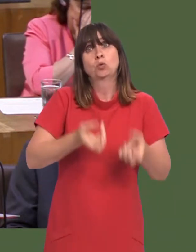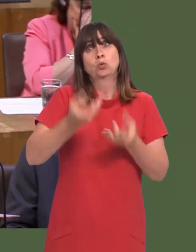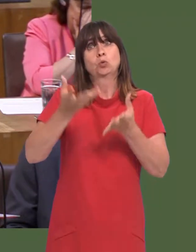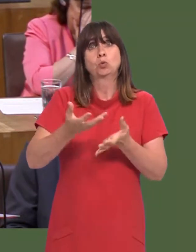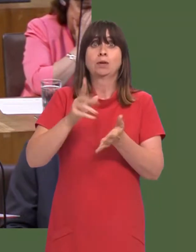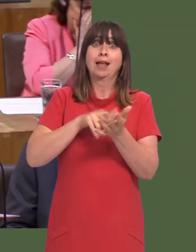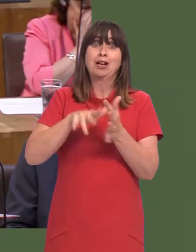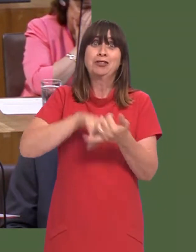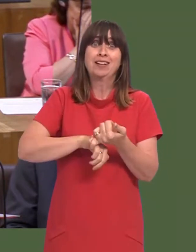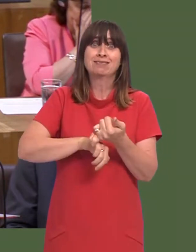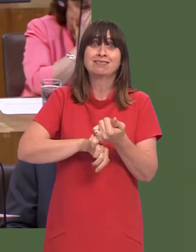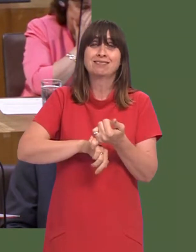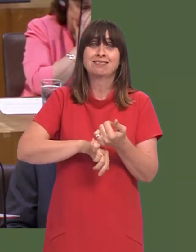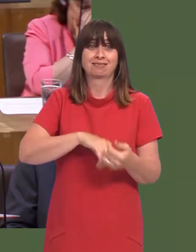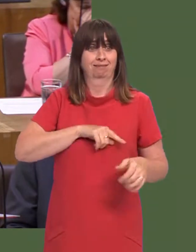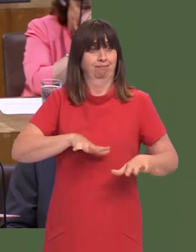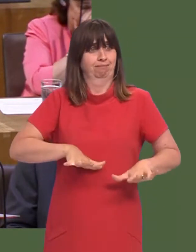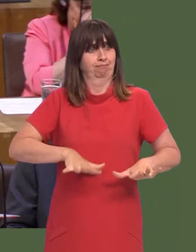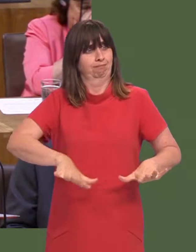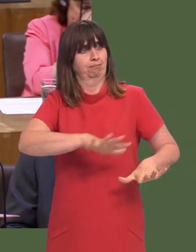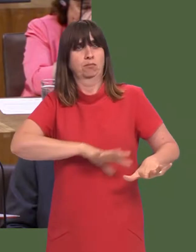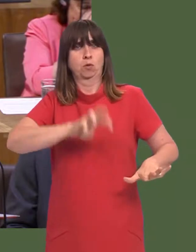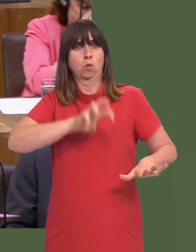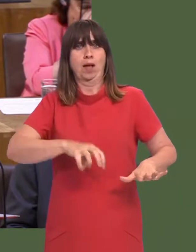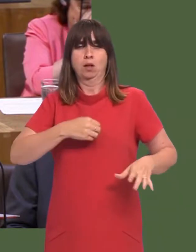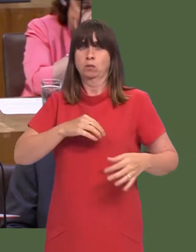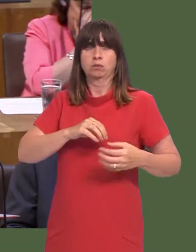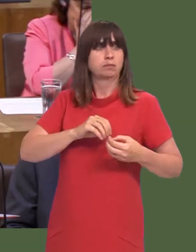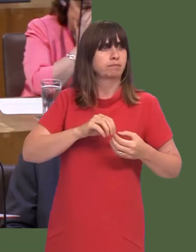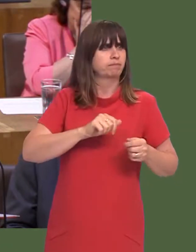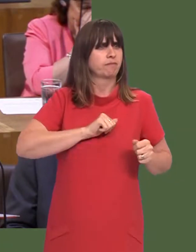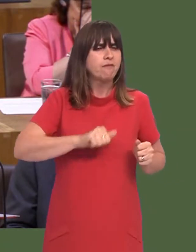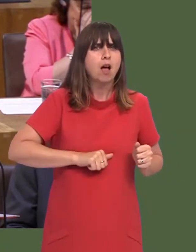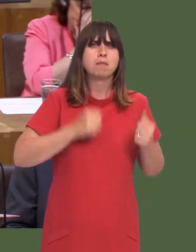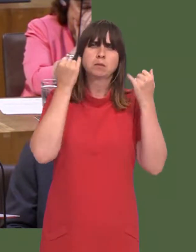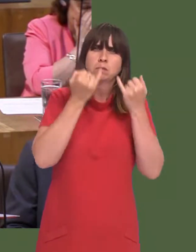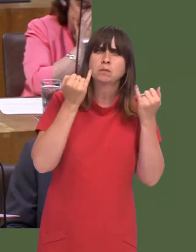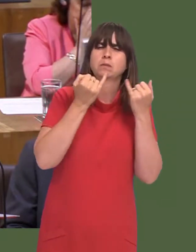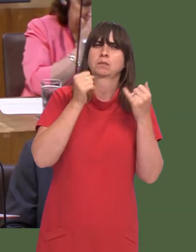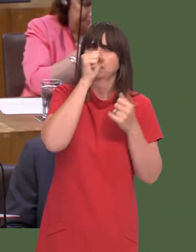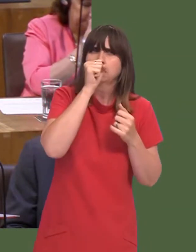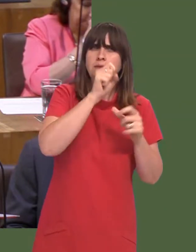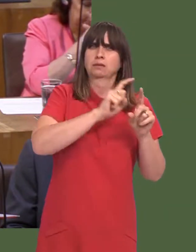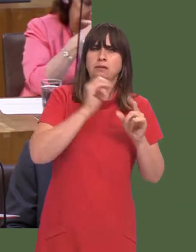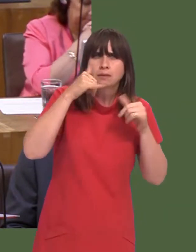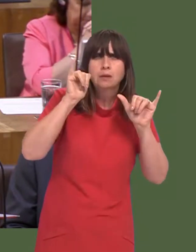the health service because we worked with producers to ensure that they can ensure that